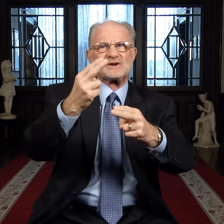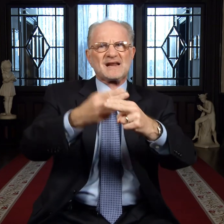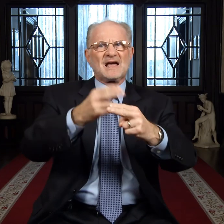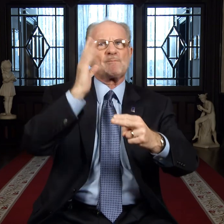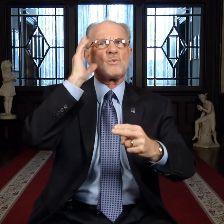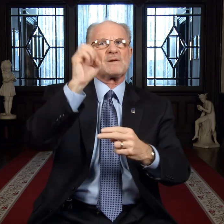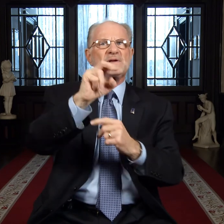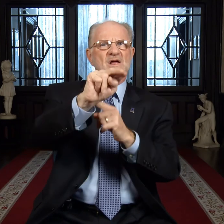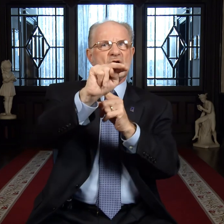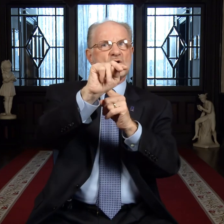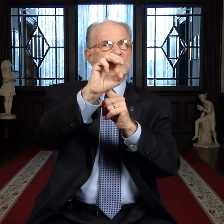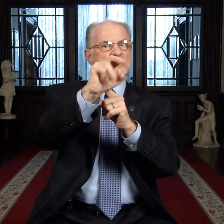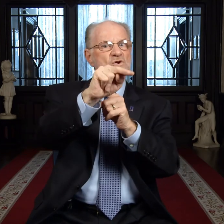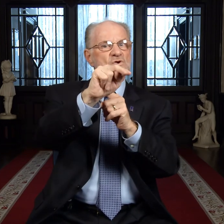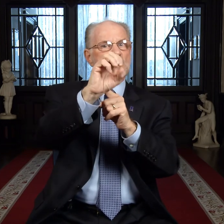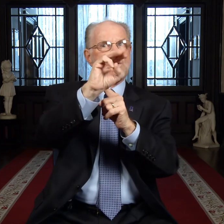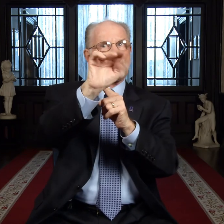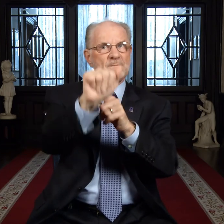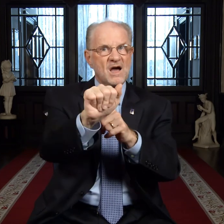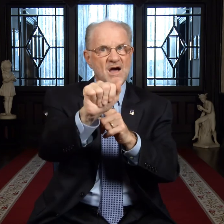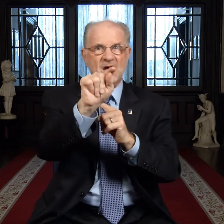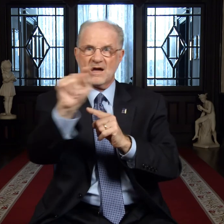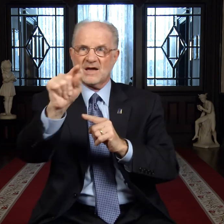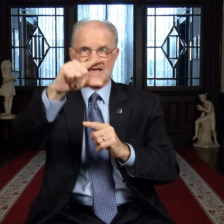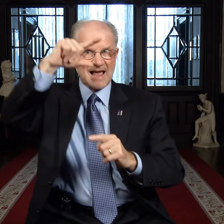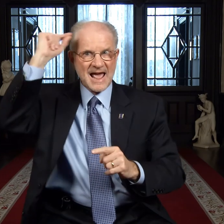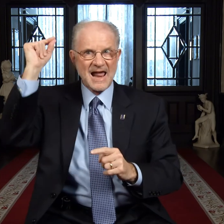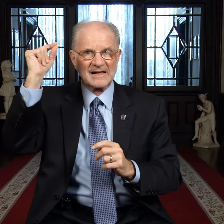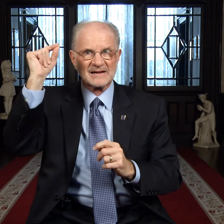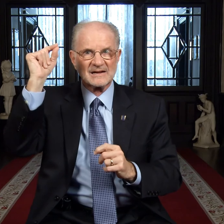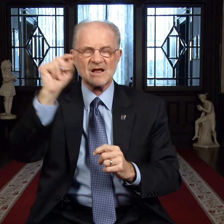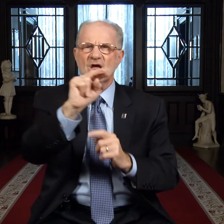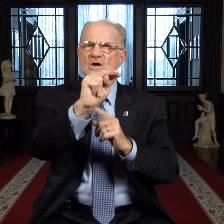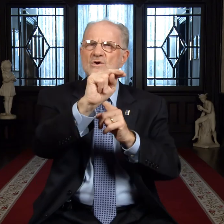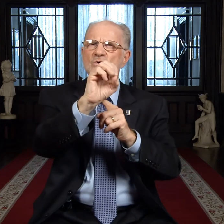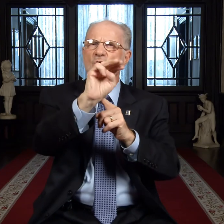The new, shorter name will be "NOMA-Gallaudet."